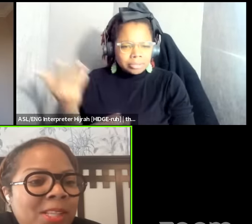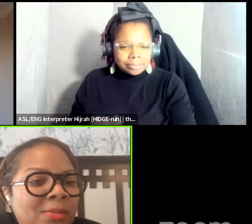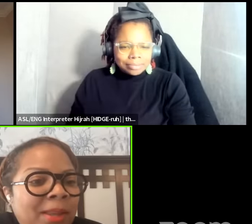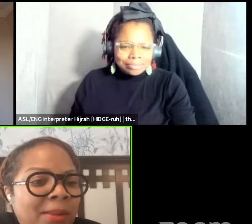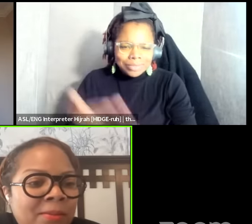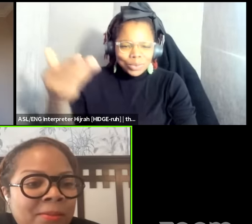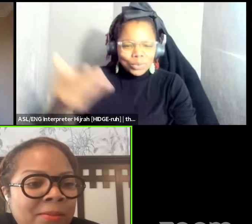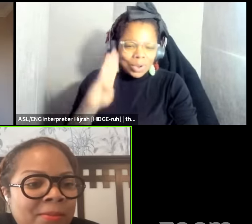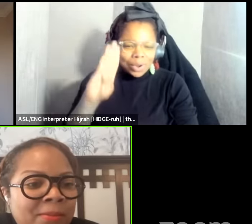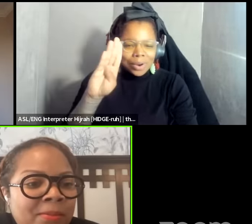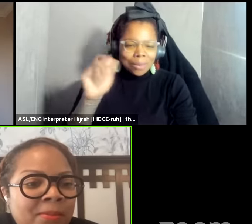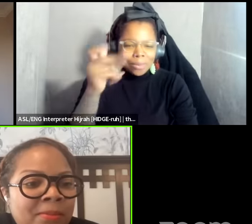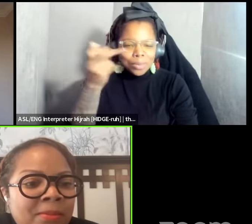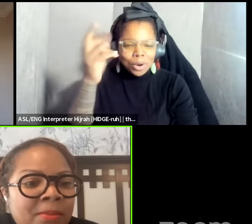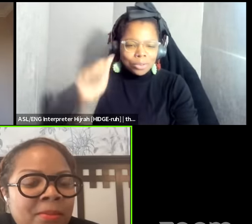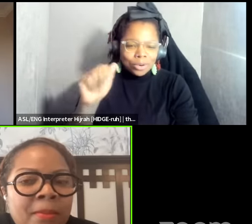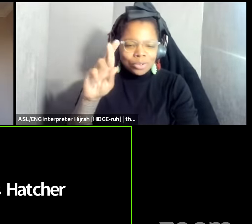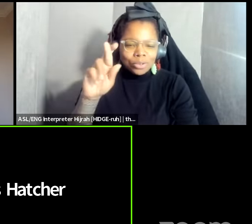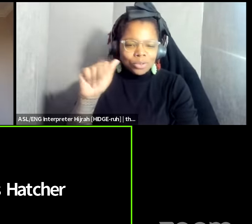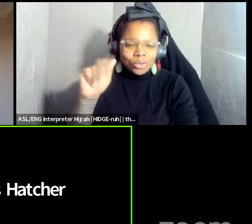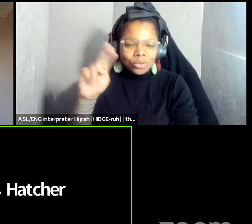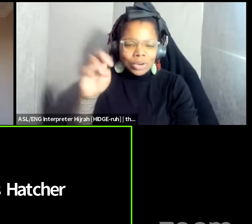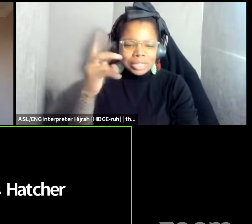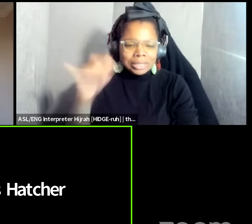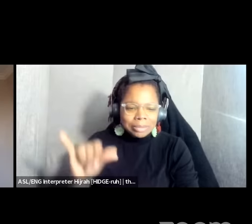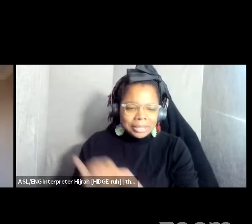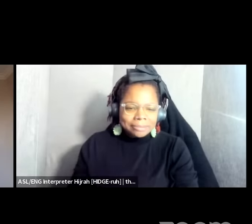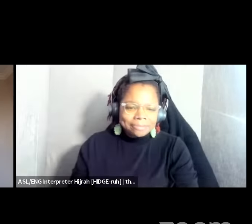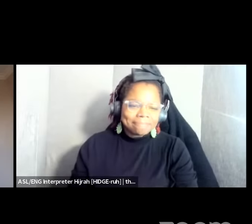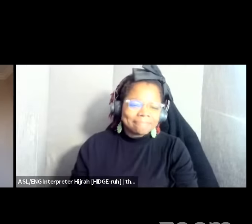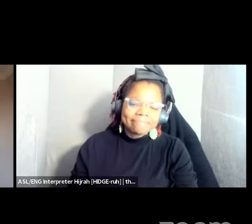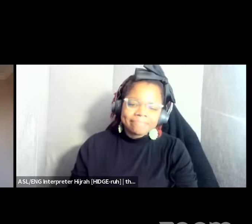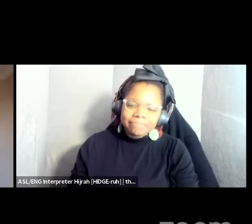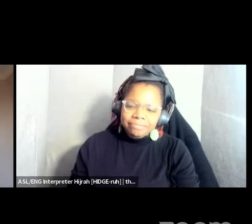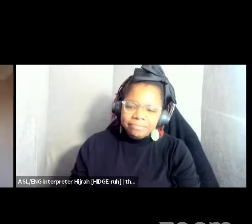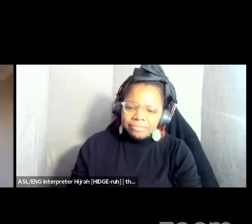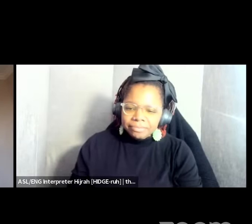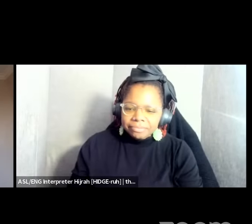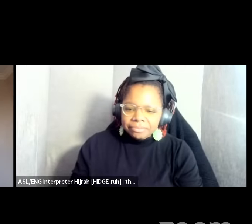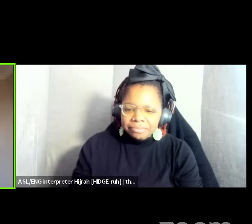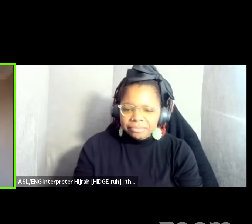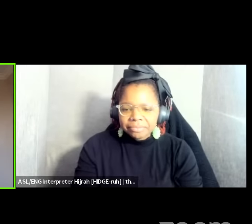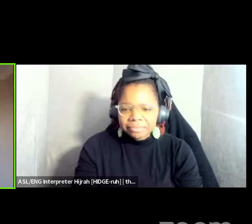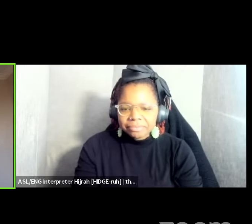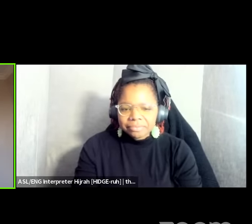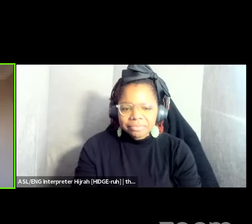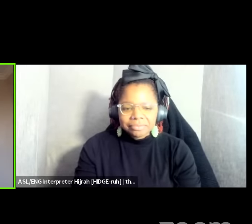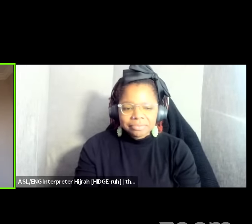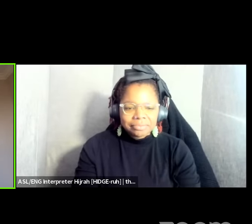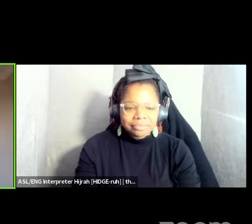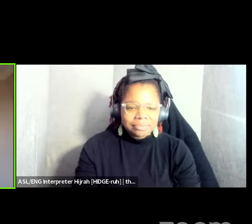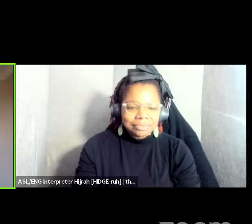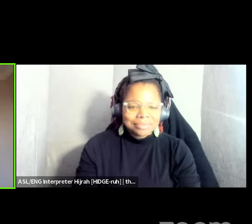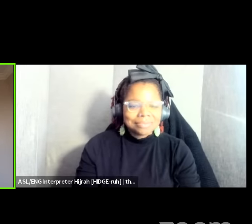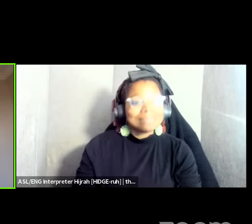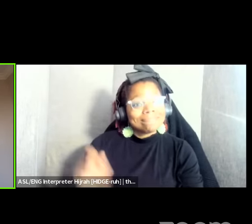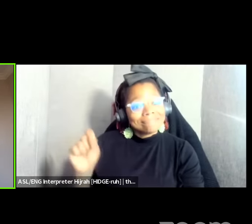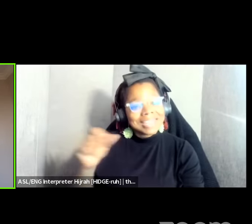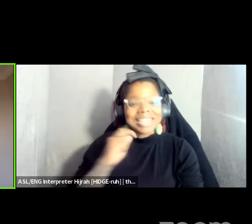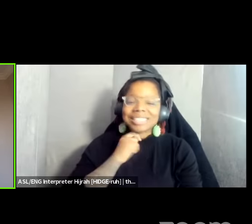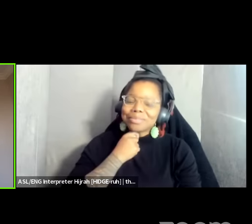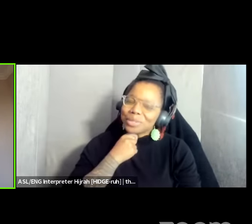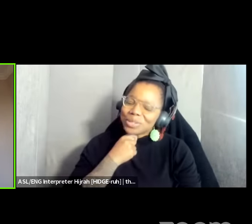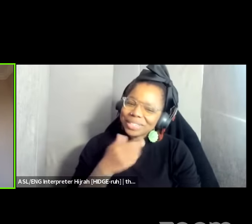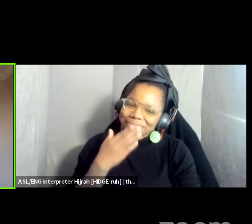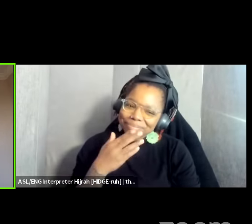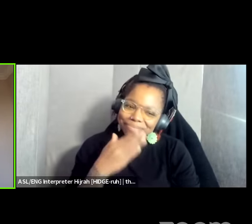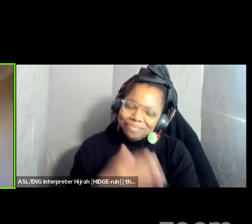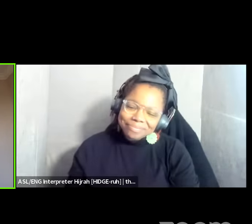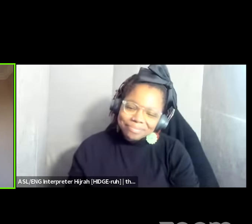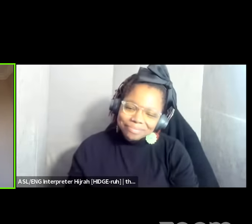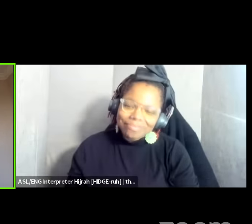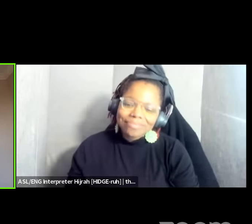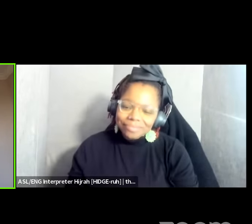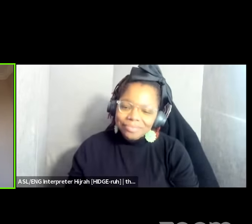bransby you're on mute Barbara I sure am thank you there you go uh yeah thank you for that uh